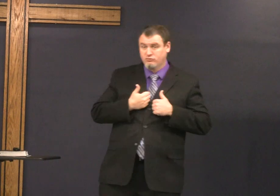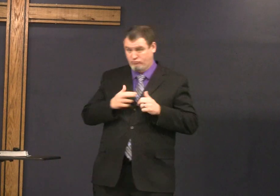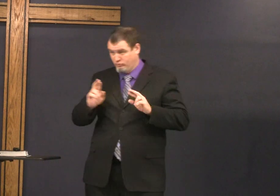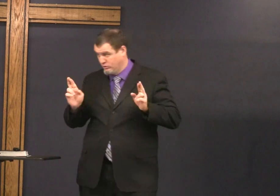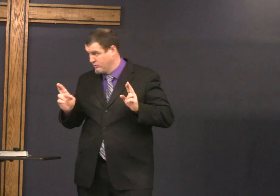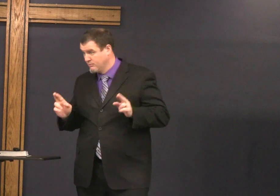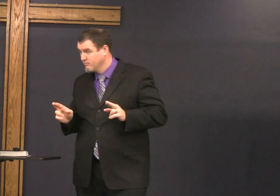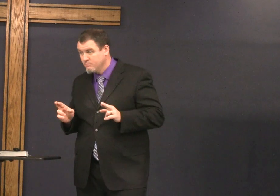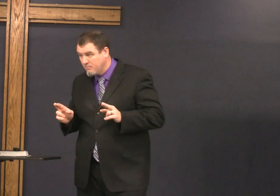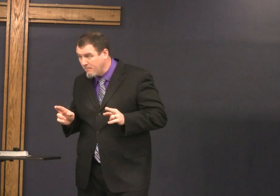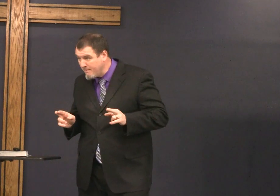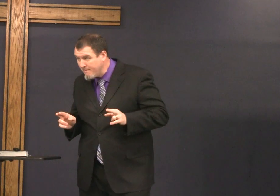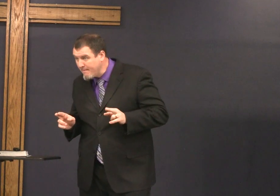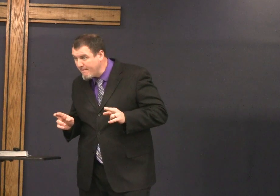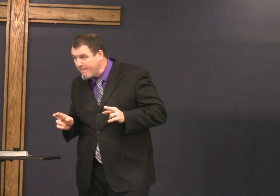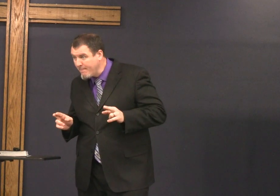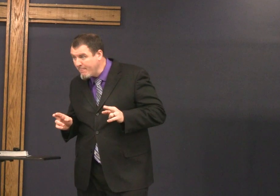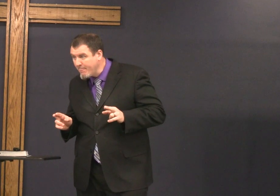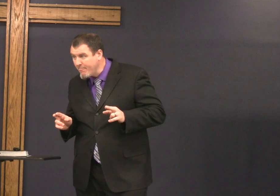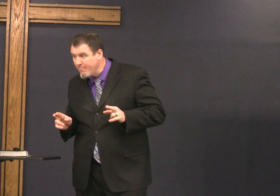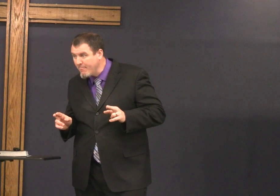we can still apply this to our lives you right